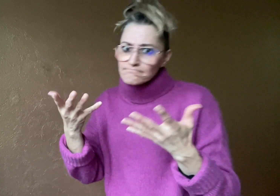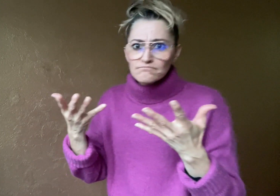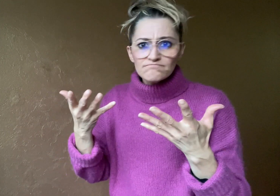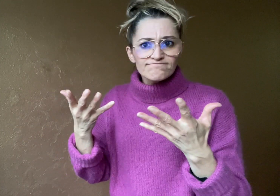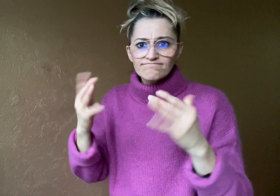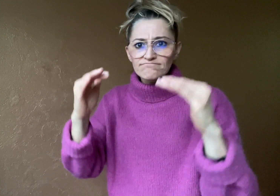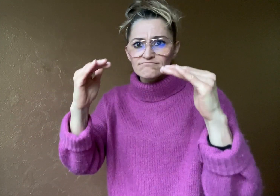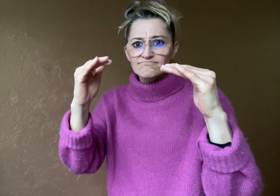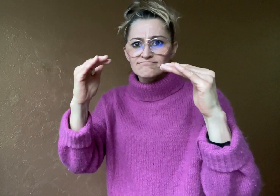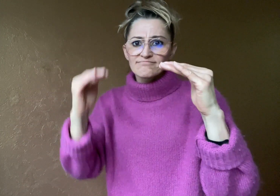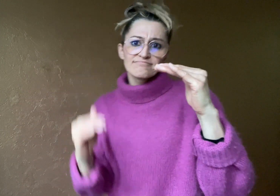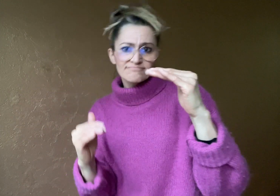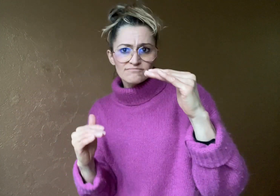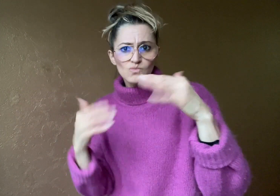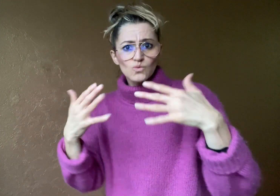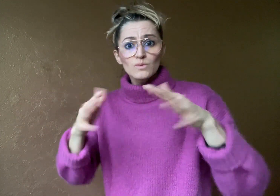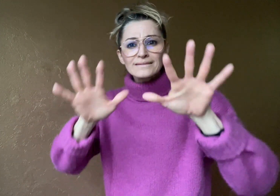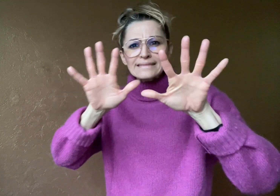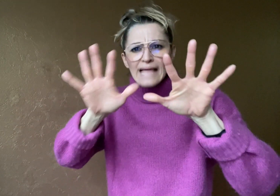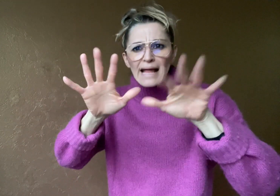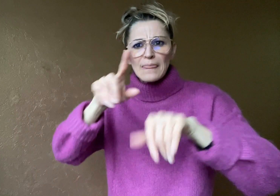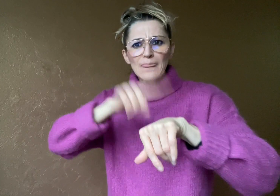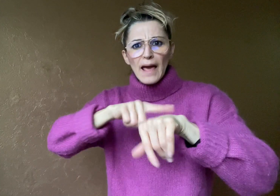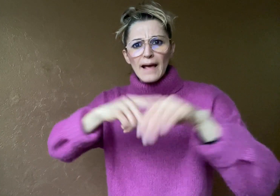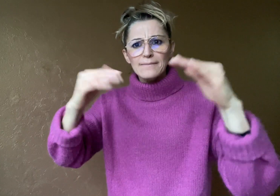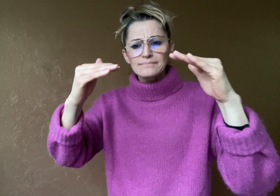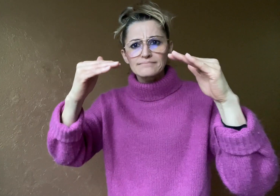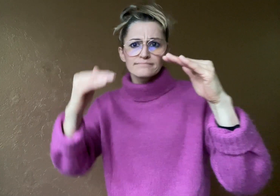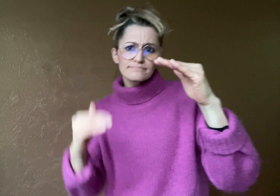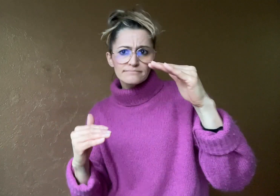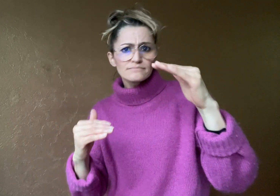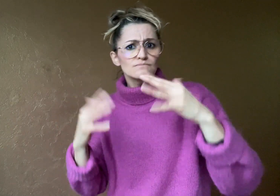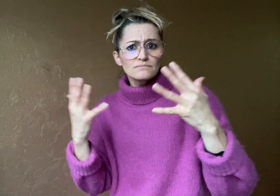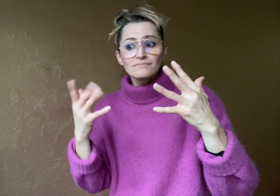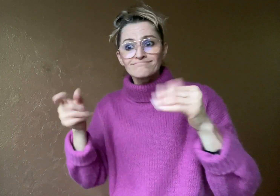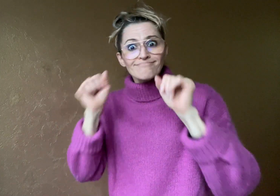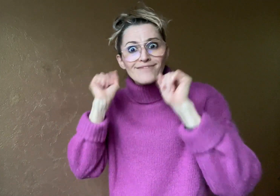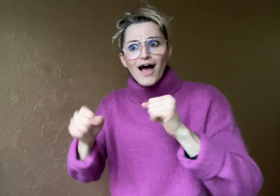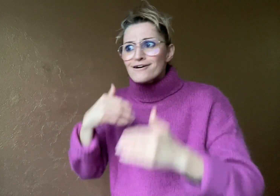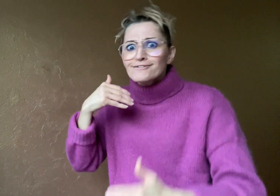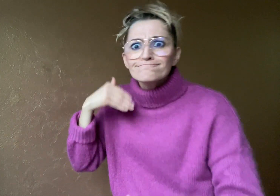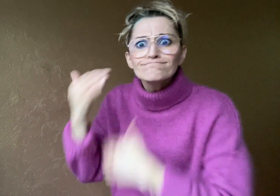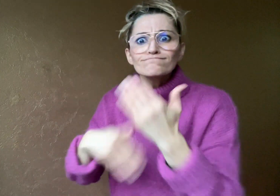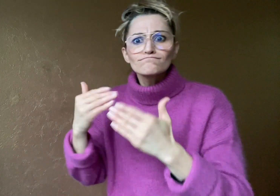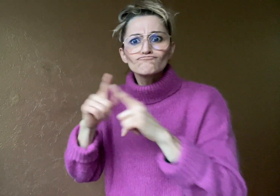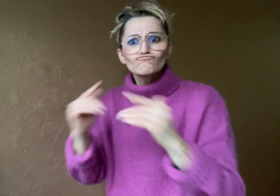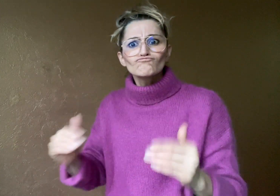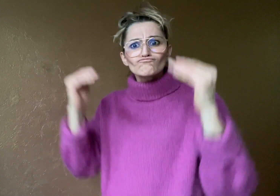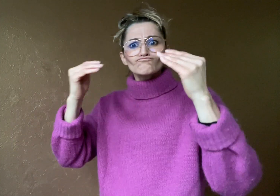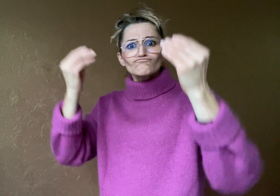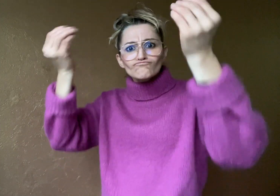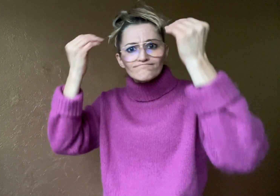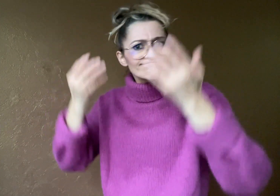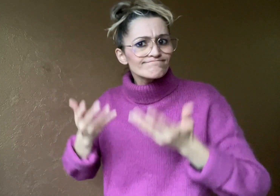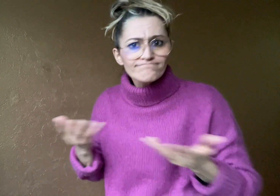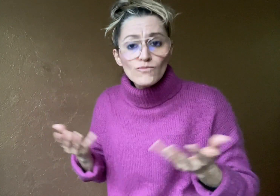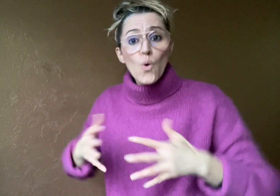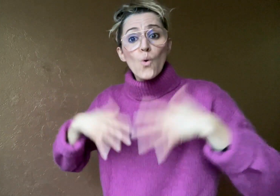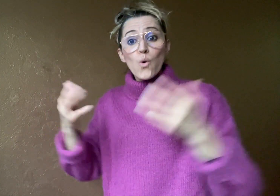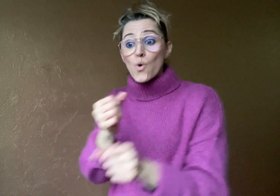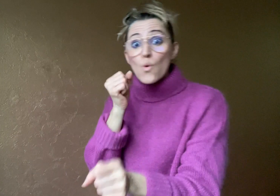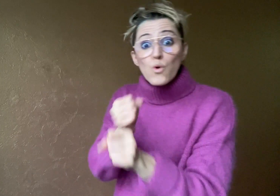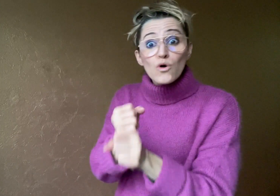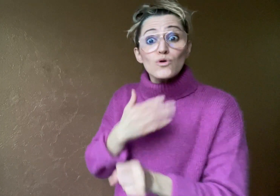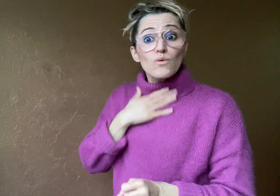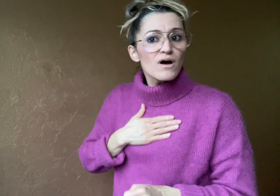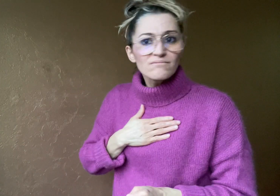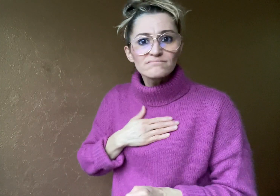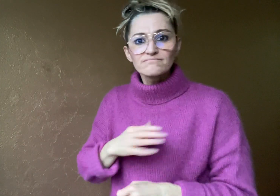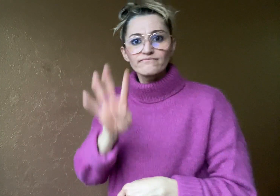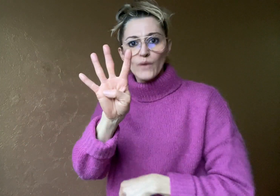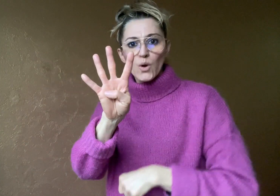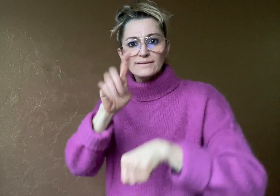are 10 times less likely to go to third level,